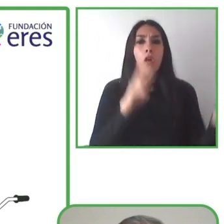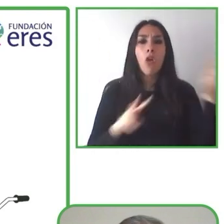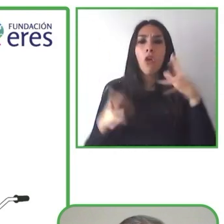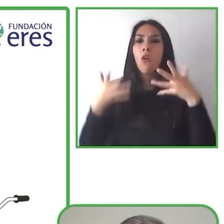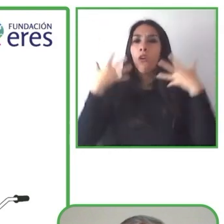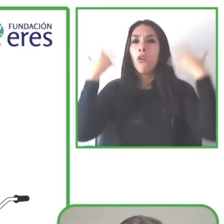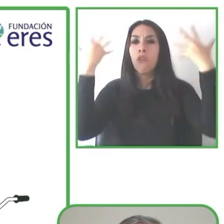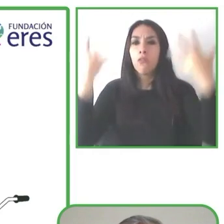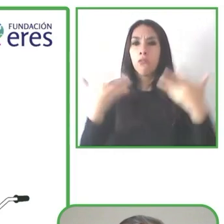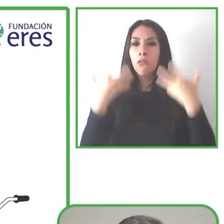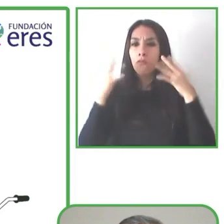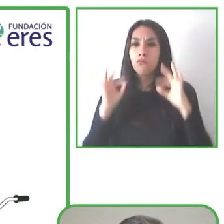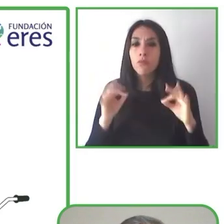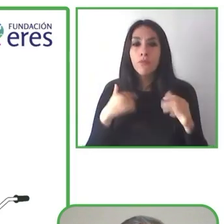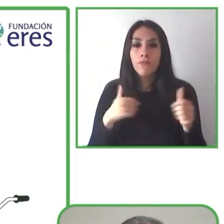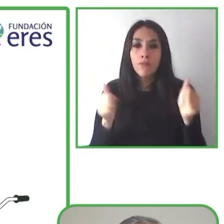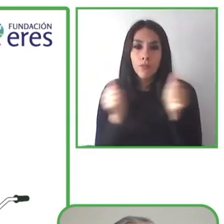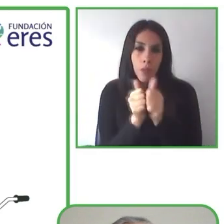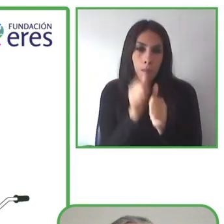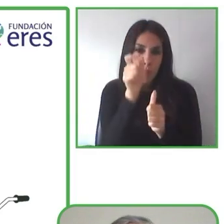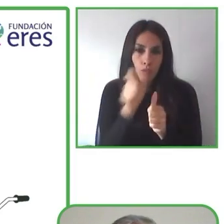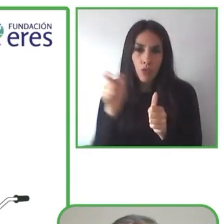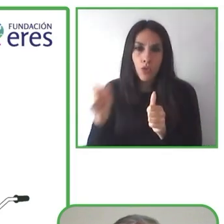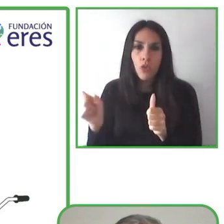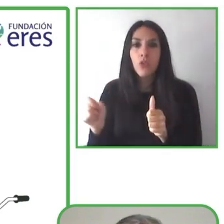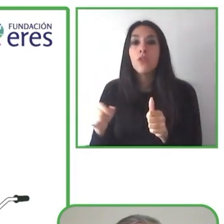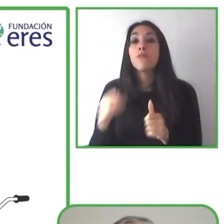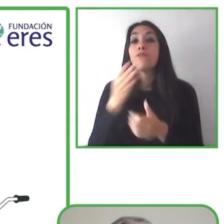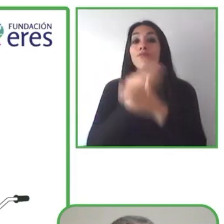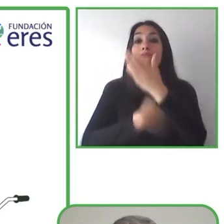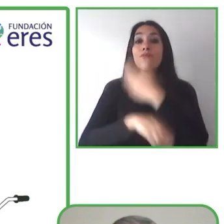It can be a group experience among people with reduced mobility, their families,